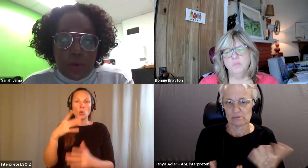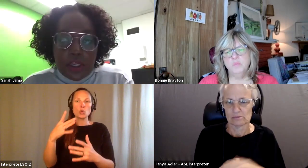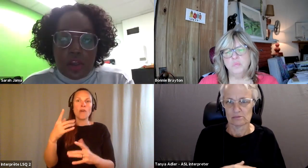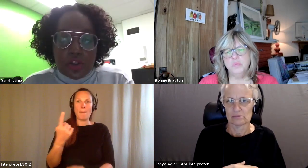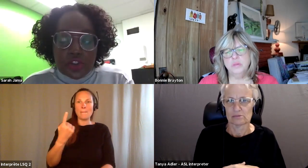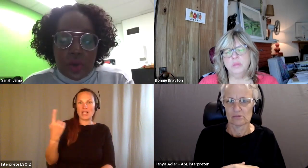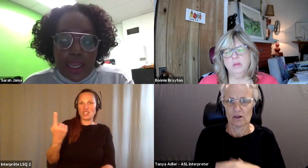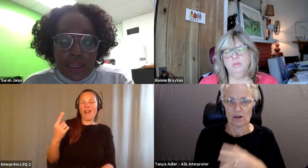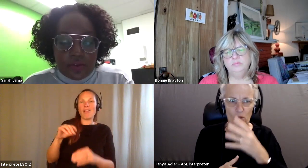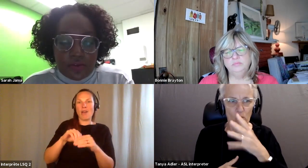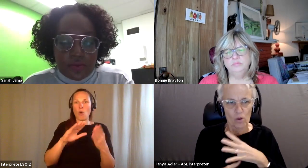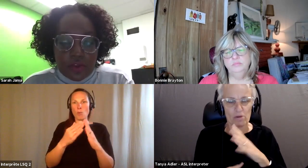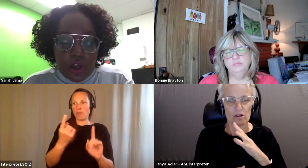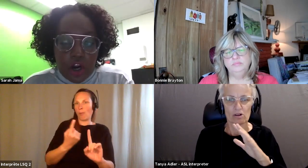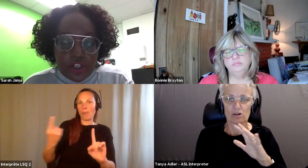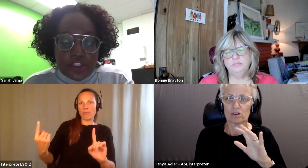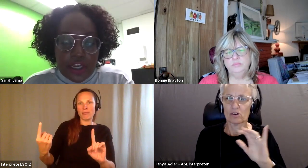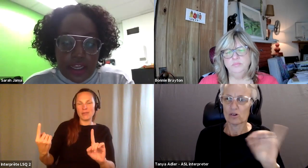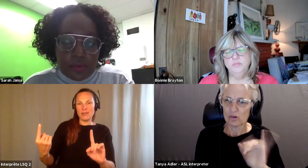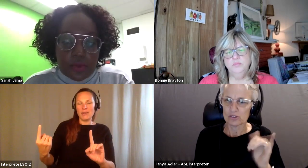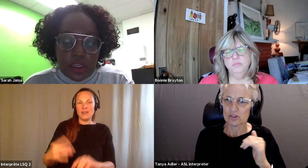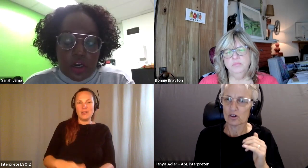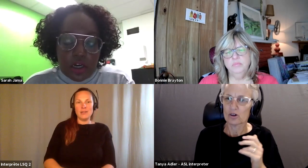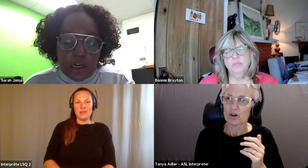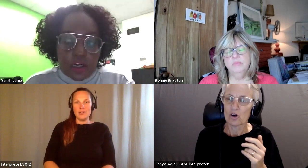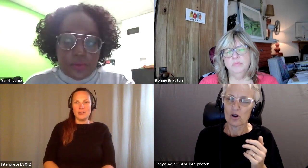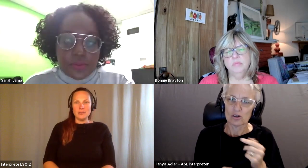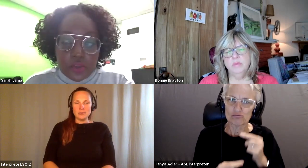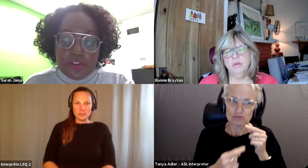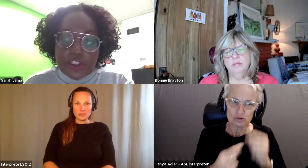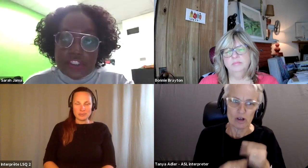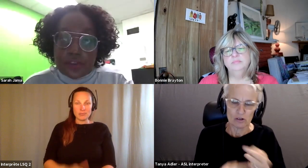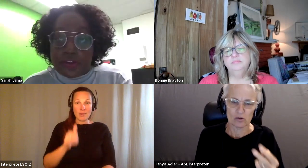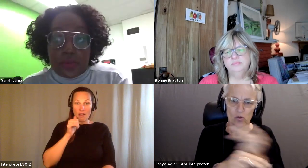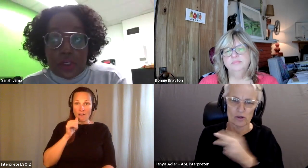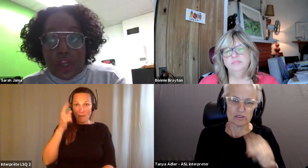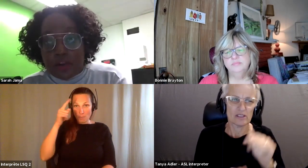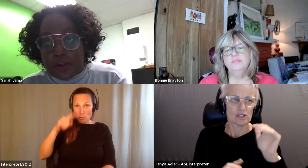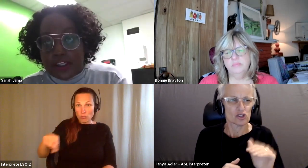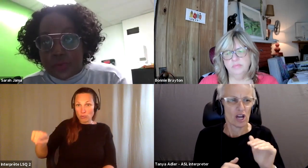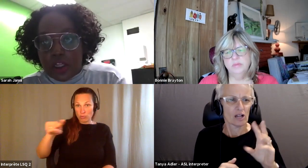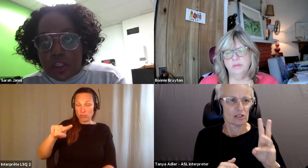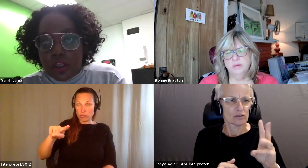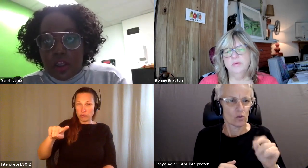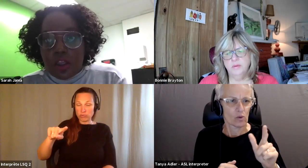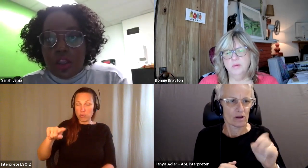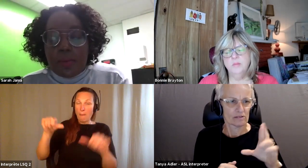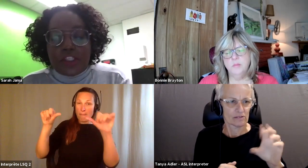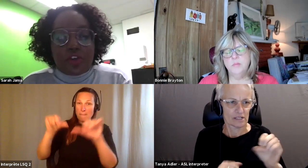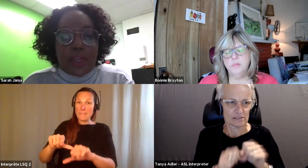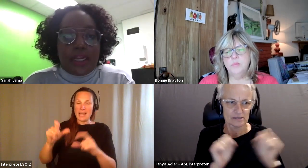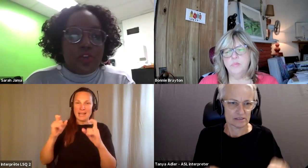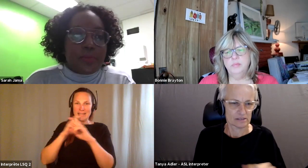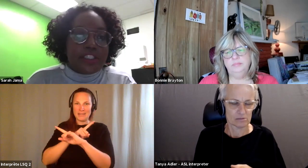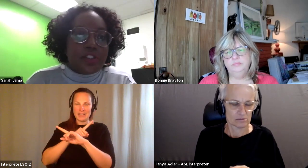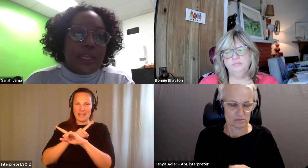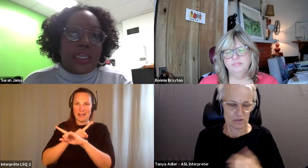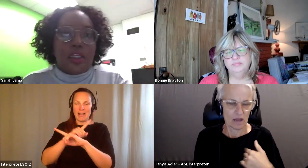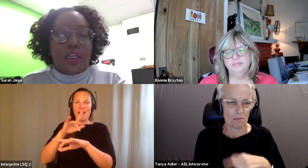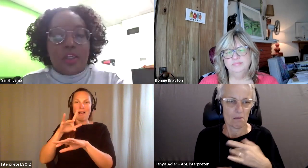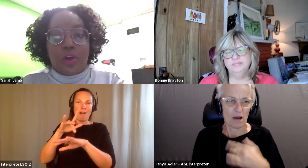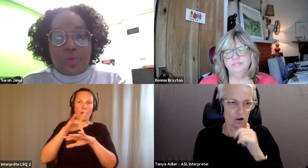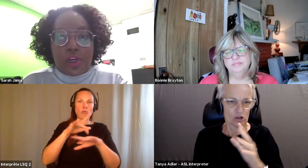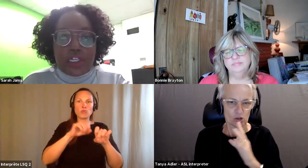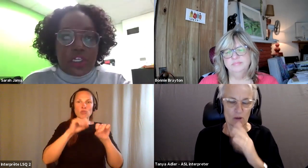Sarah Jama: Women also have a harder time in our child welfare systems and we don't talk about it, as well as a mentor of mine who's passed away in one word.